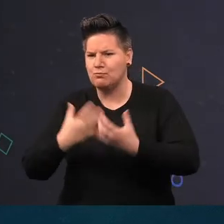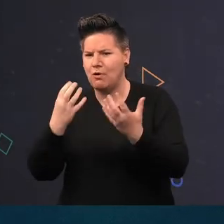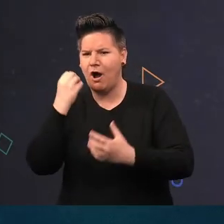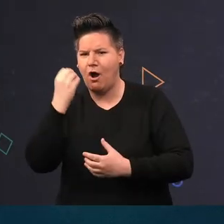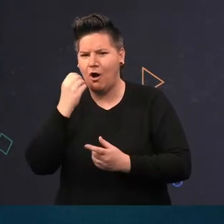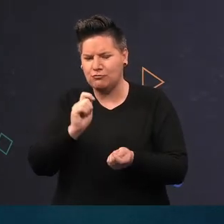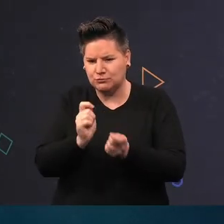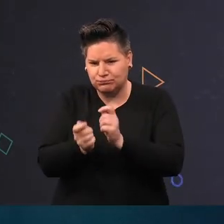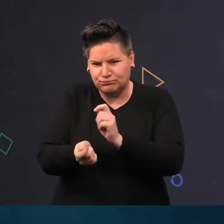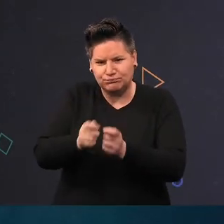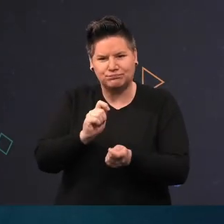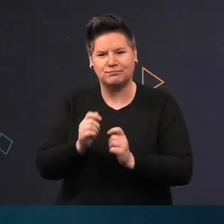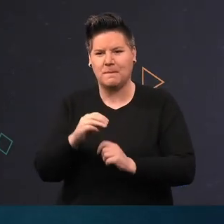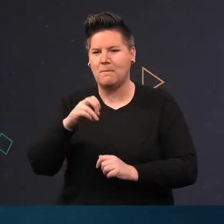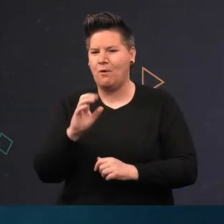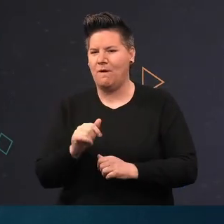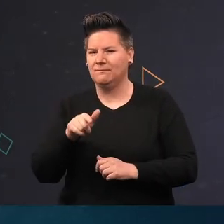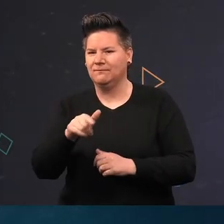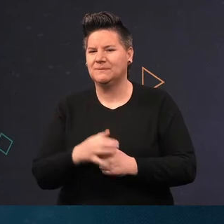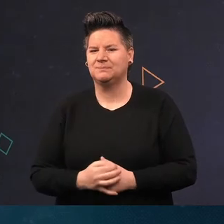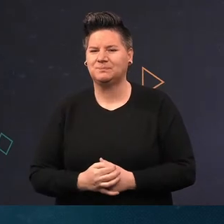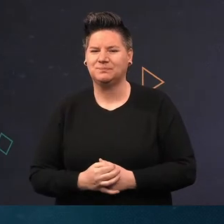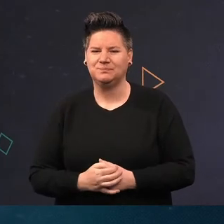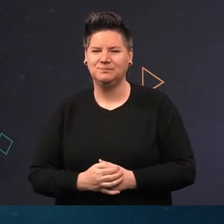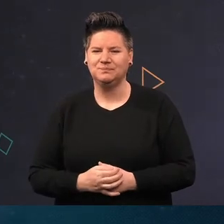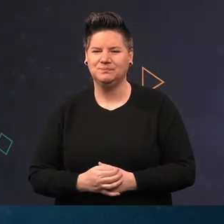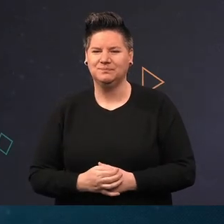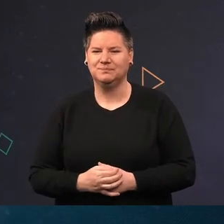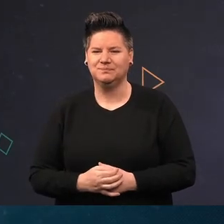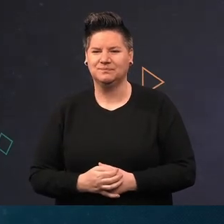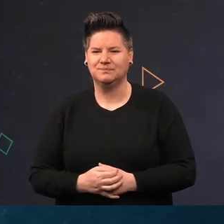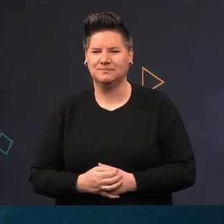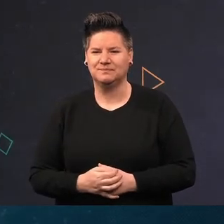everything in between